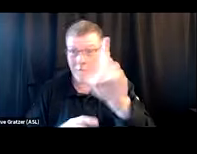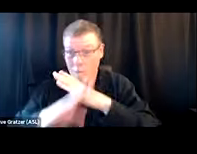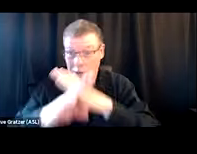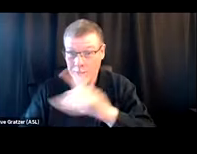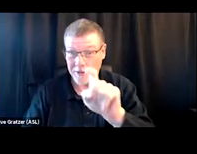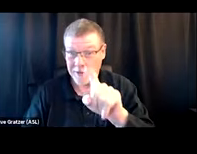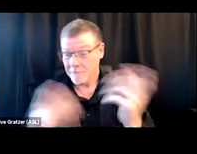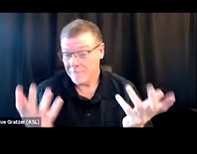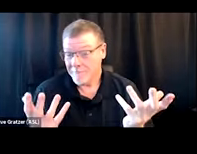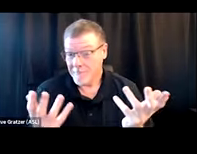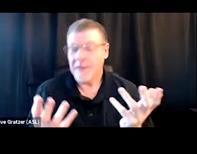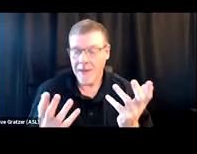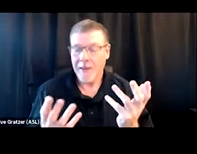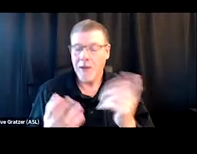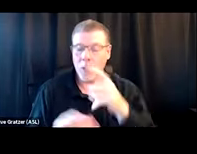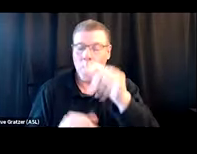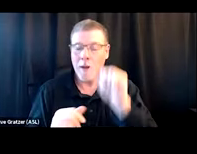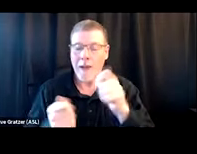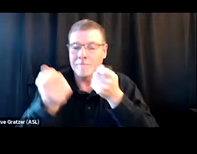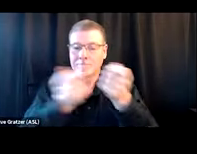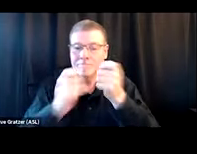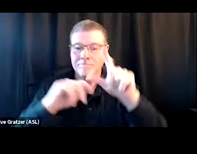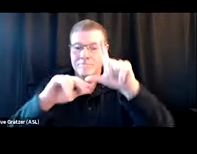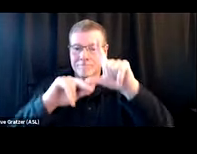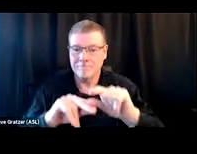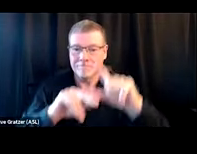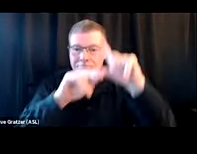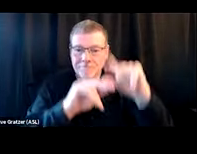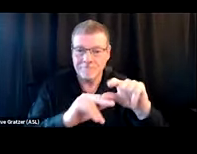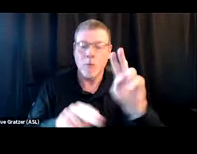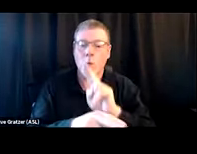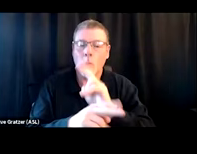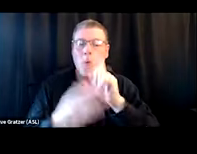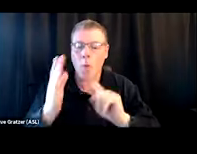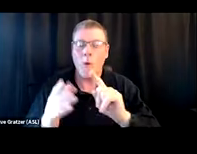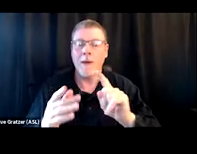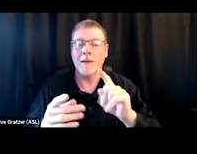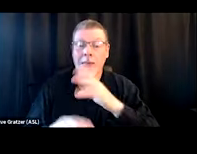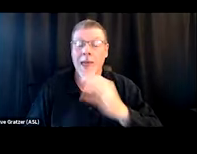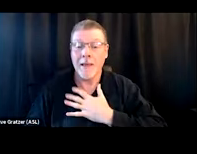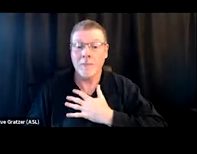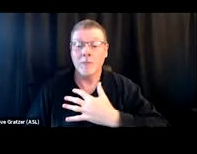After all, it gives the ability to titrate. You can use what works for you. Literally take a breath, see if you need some more.